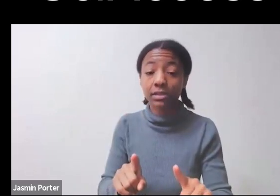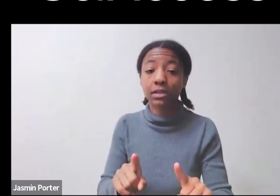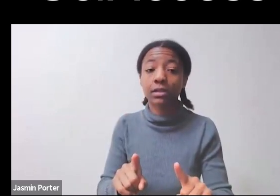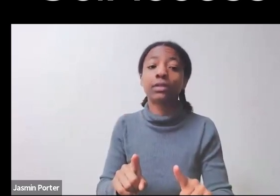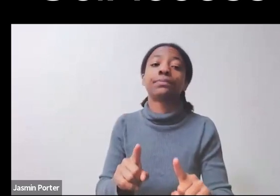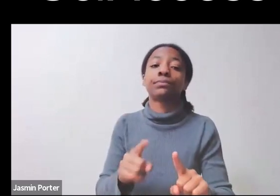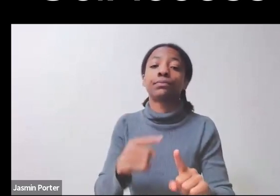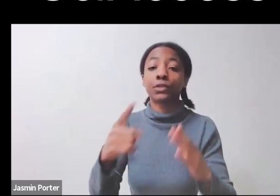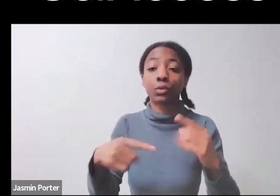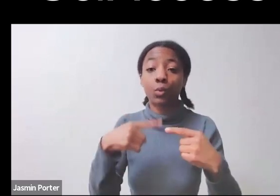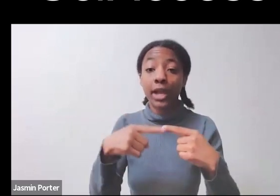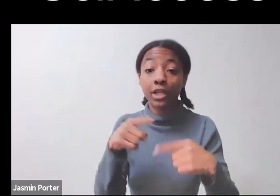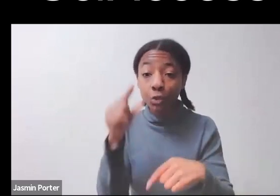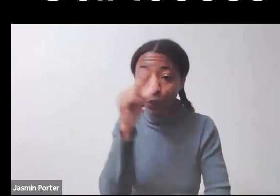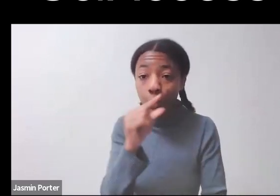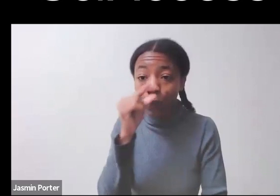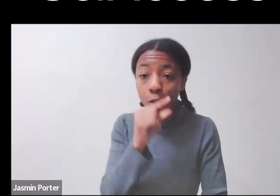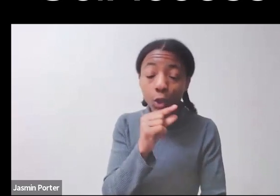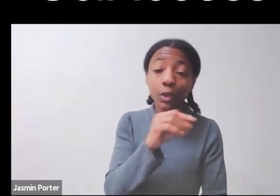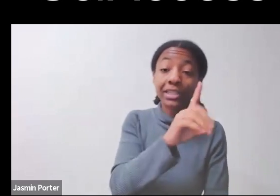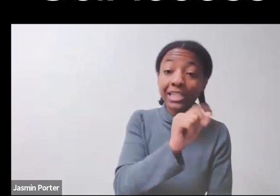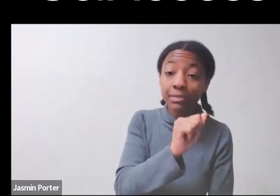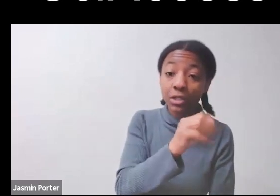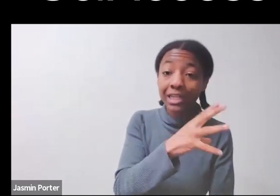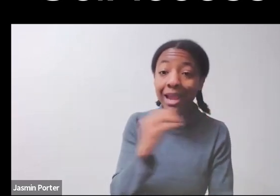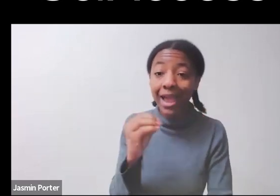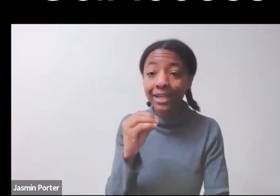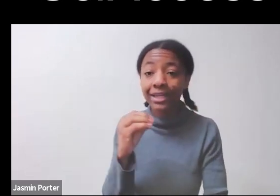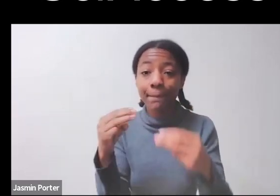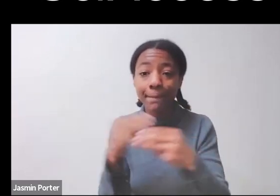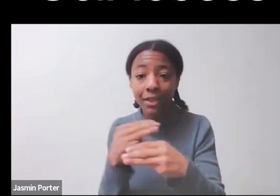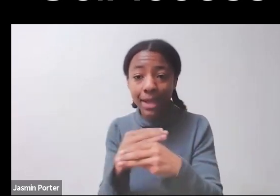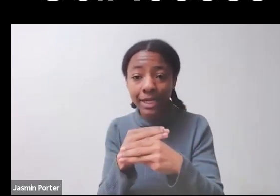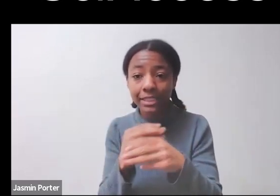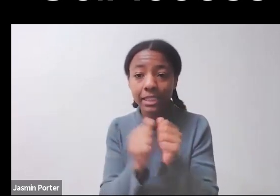Now we're going to narrow in specifically on disability in the context of math.